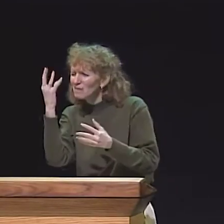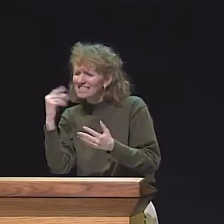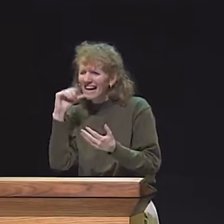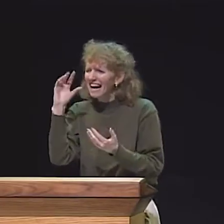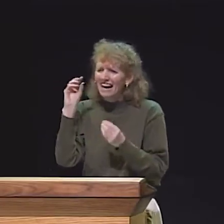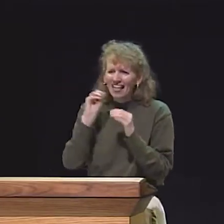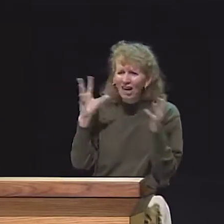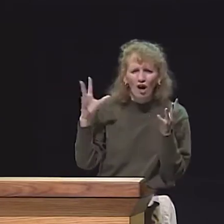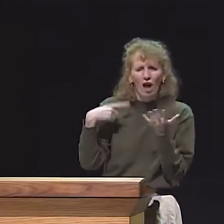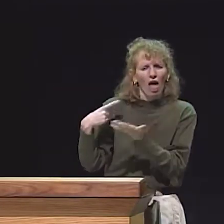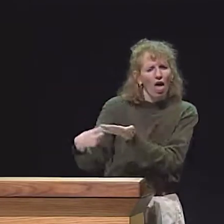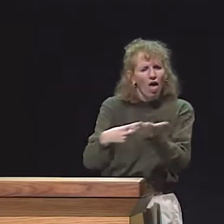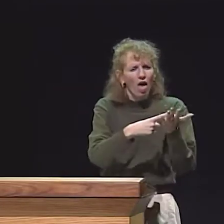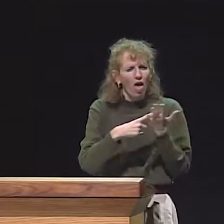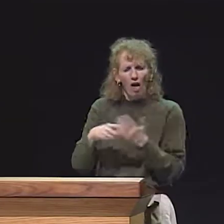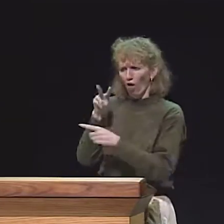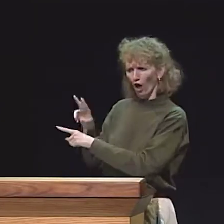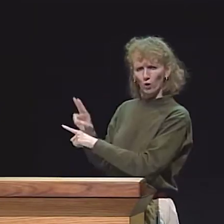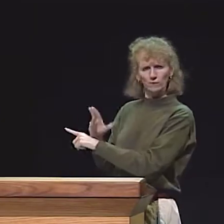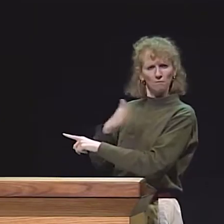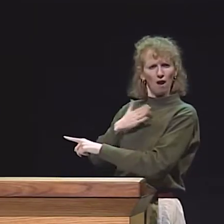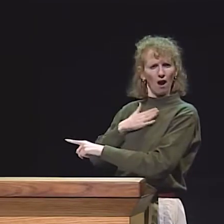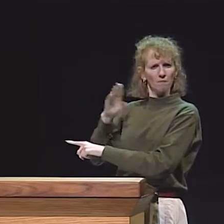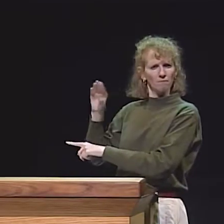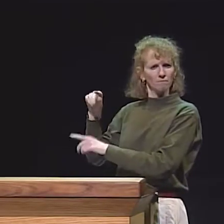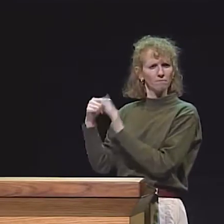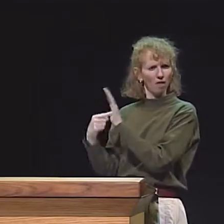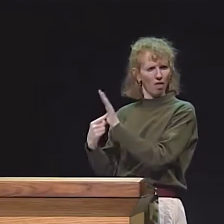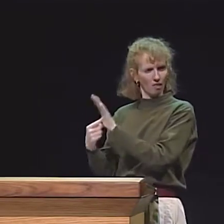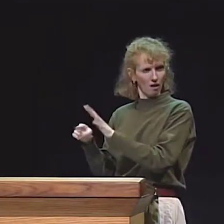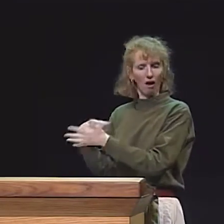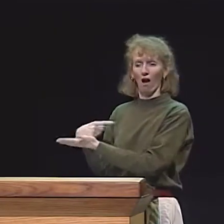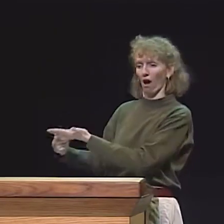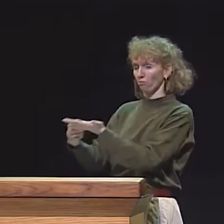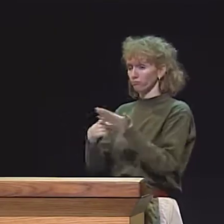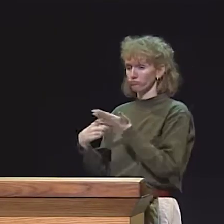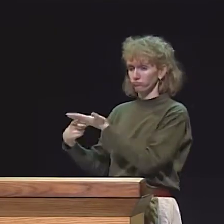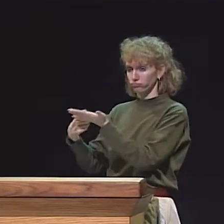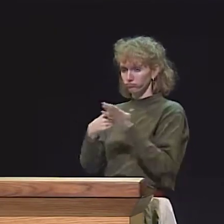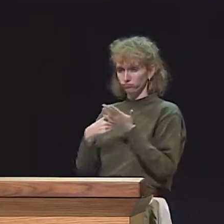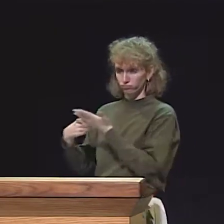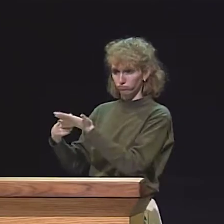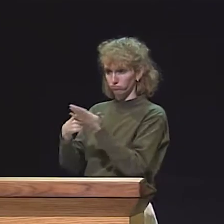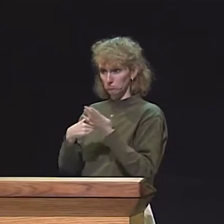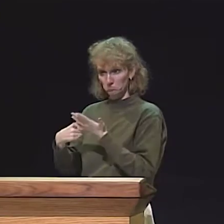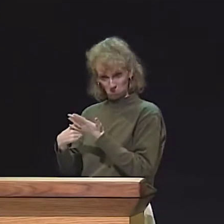AND MAYBE SOMETHING ISN'T PARTICULARLY CLEAR IN THE DISCUSSION OR--SO, THEN WE LOOK AT